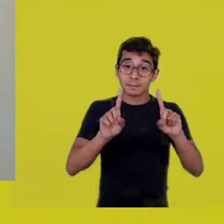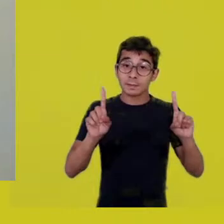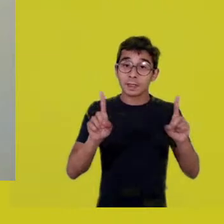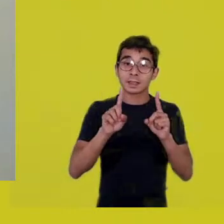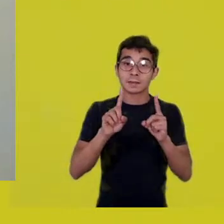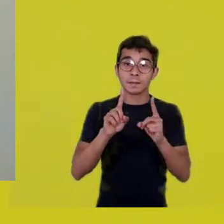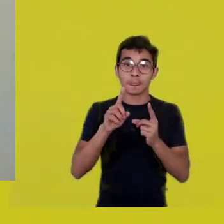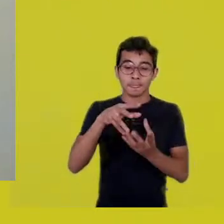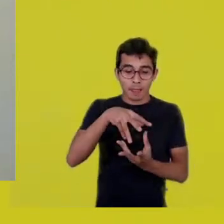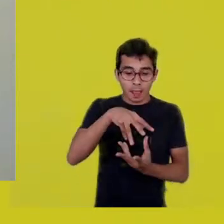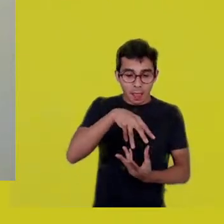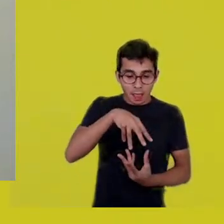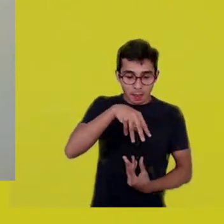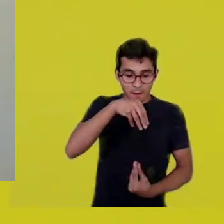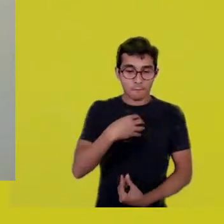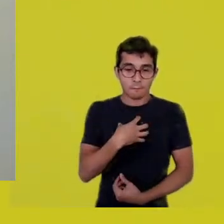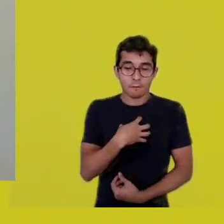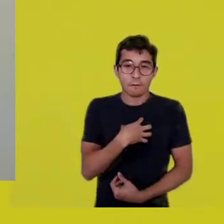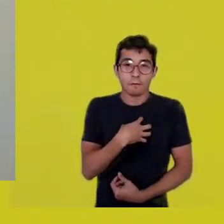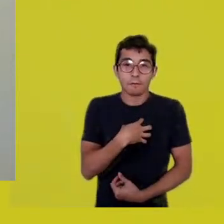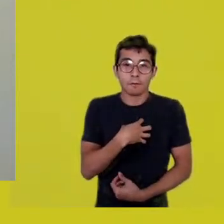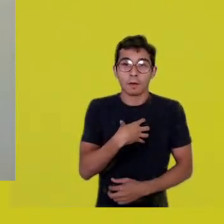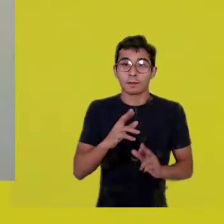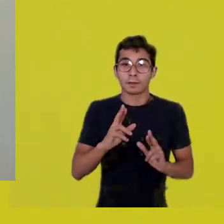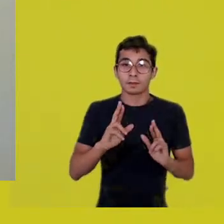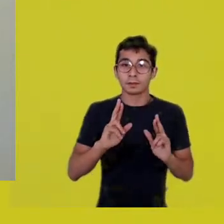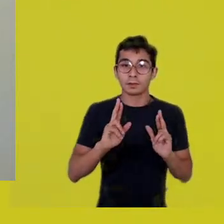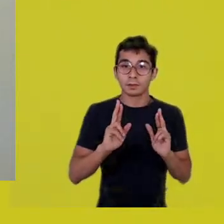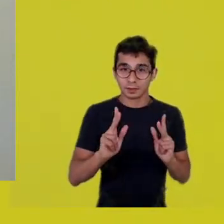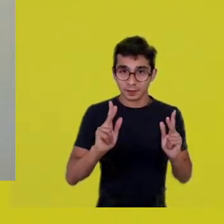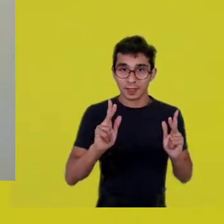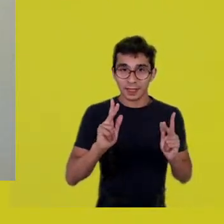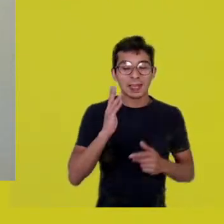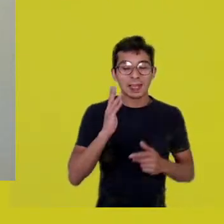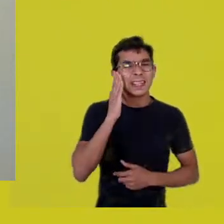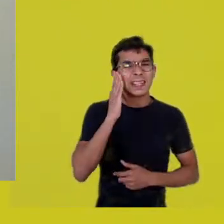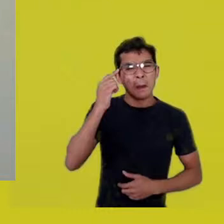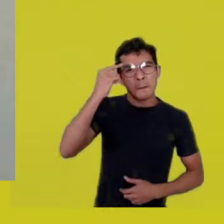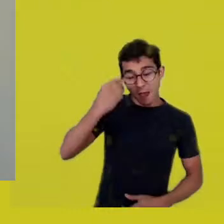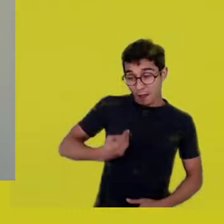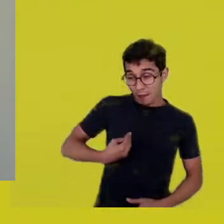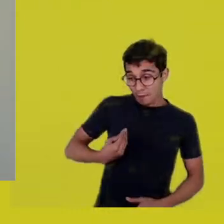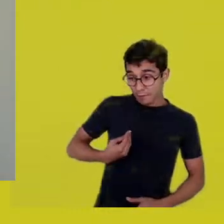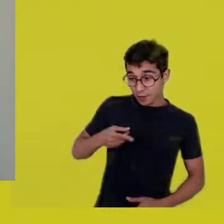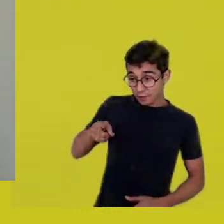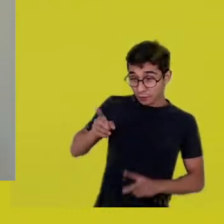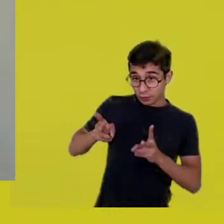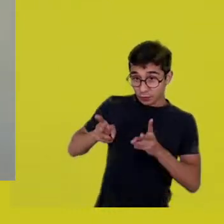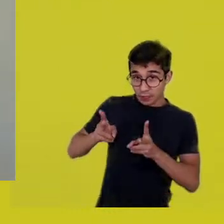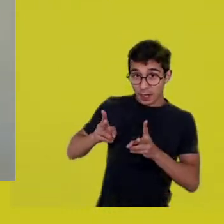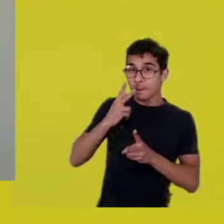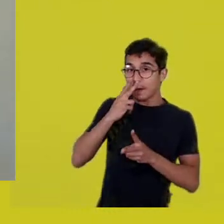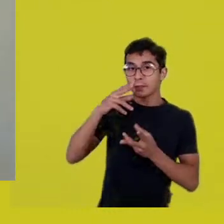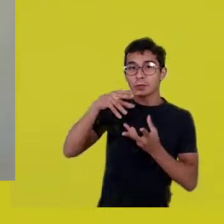Was Fernando Pessoa, while he was alive, disenchanted? But he’s become enchanted.